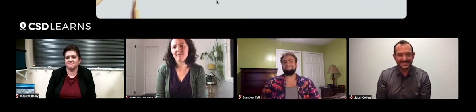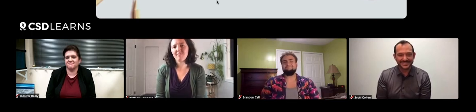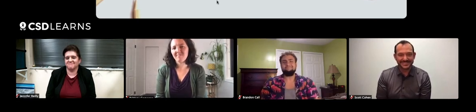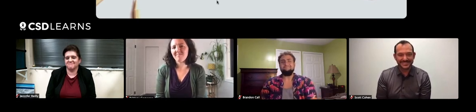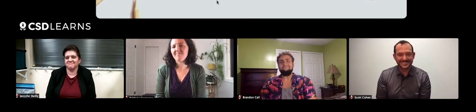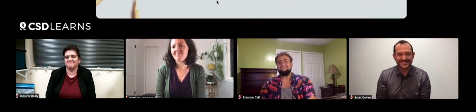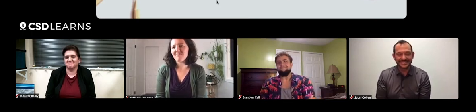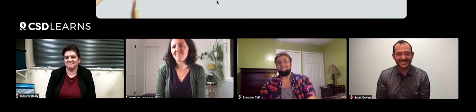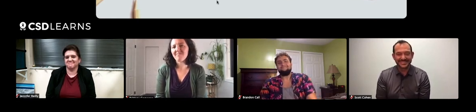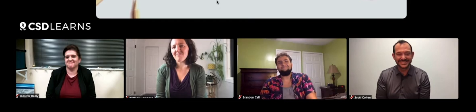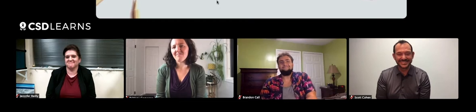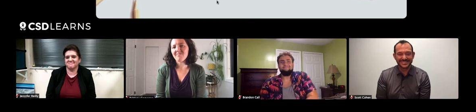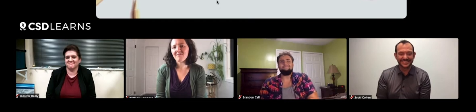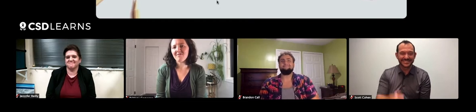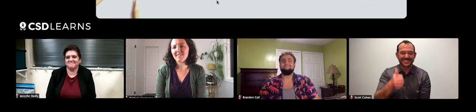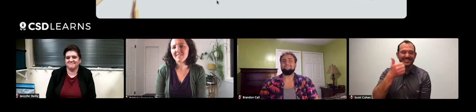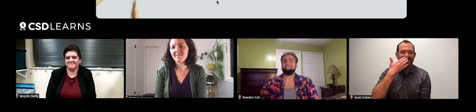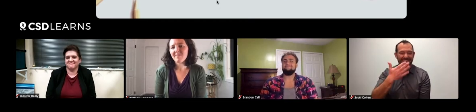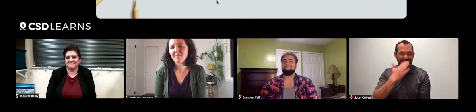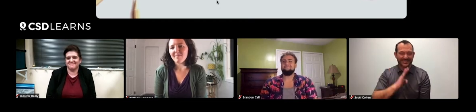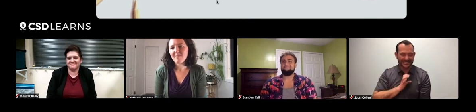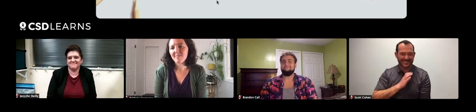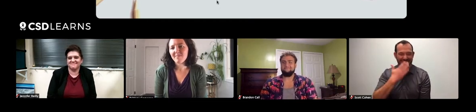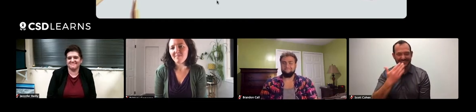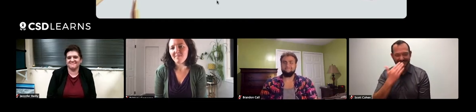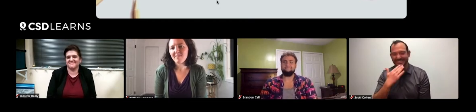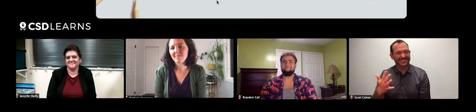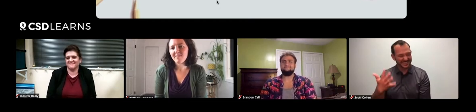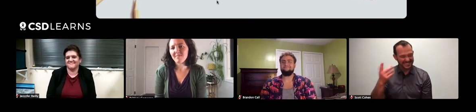and they're just wonderful experiences. Thank you Brandon, amazing!